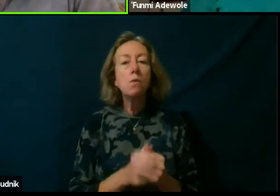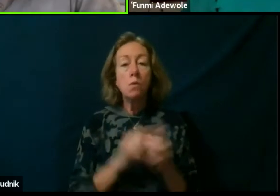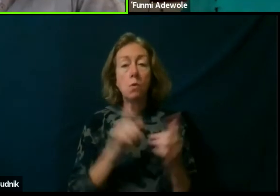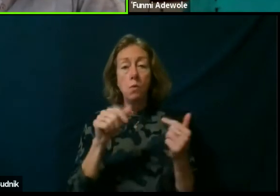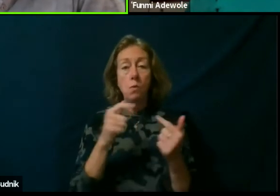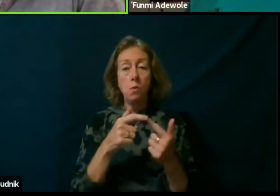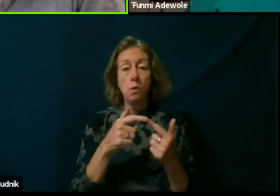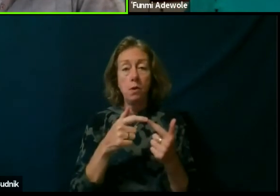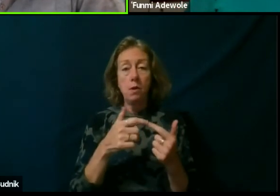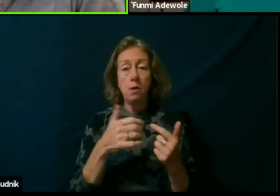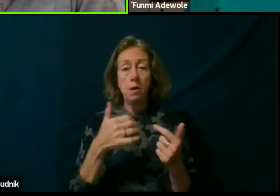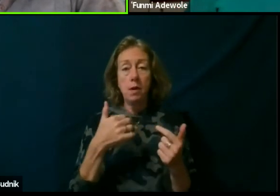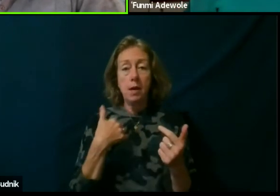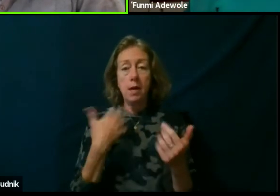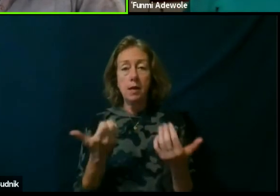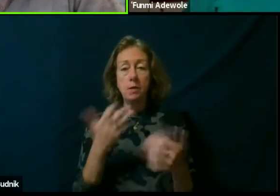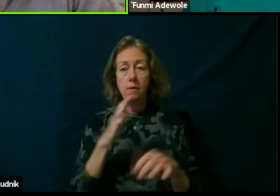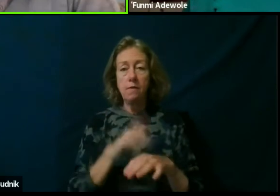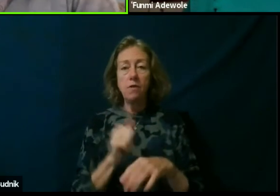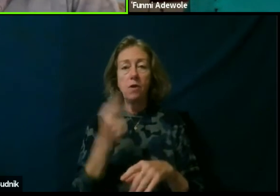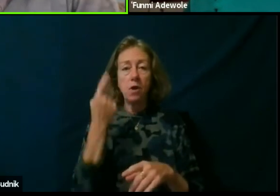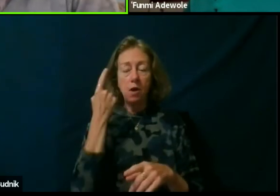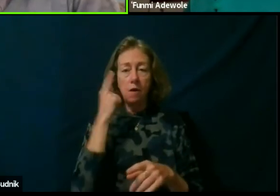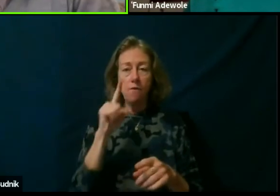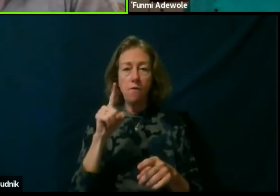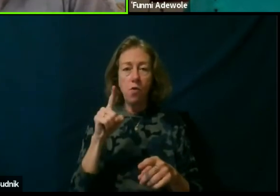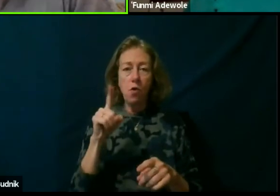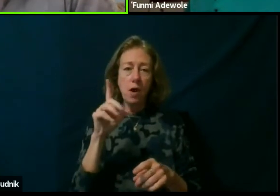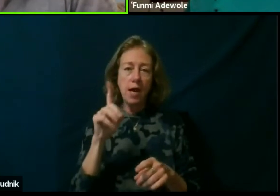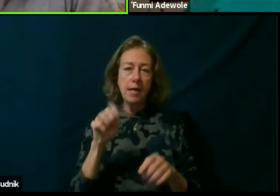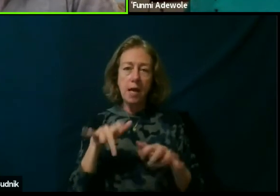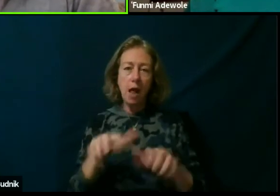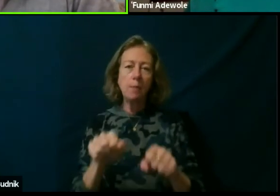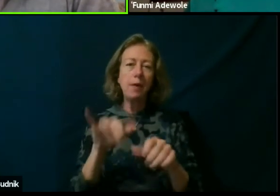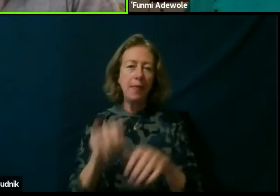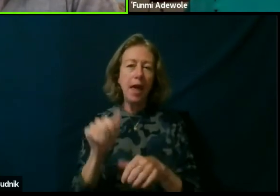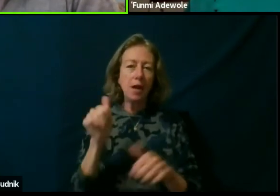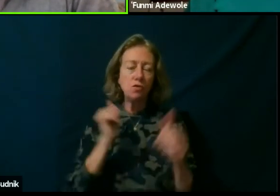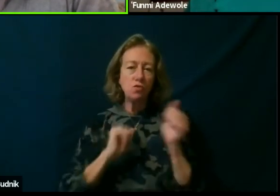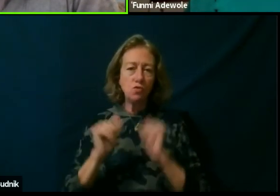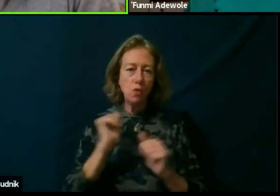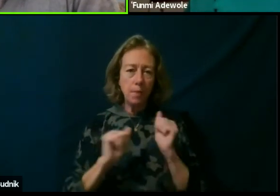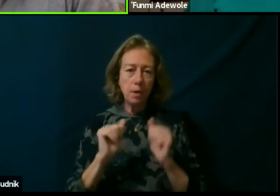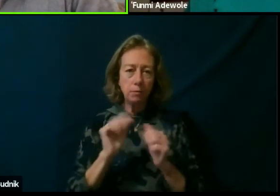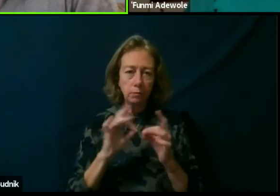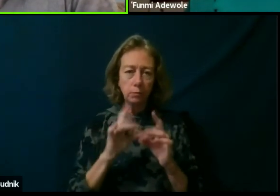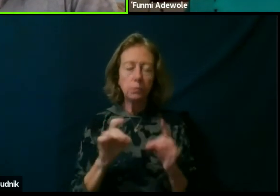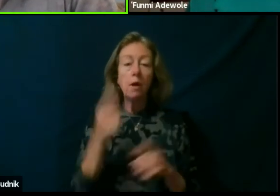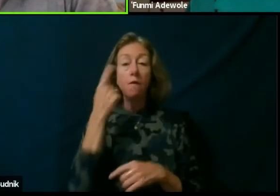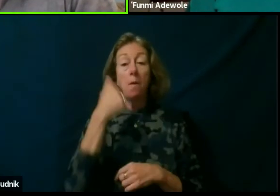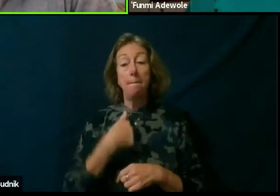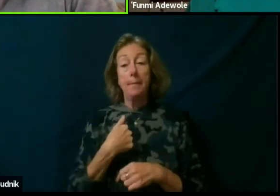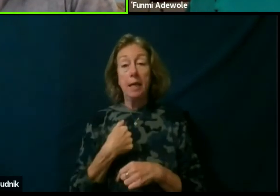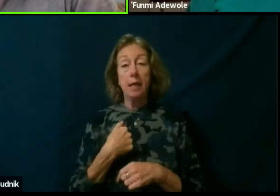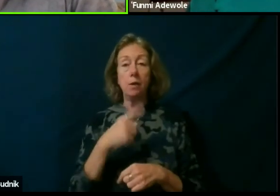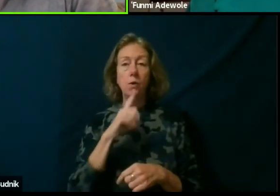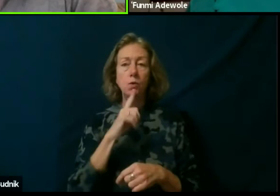call for people to decolonizing dramaturgy, I think it was sometimes last year. For me I was really thinking about the fact